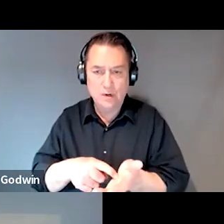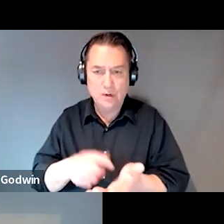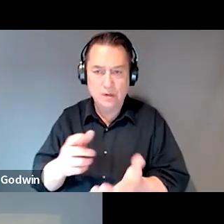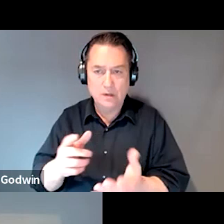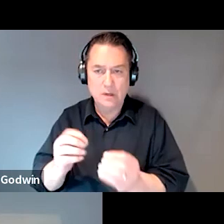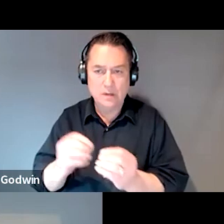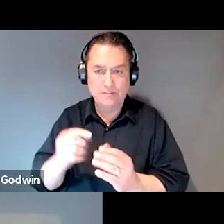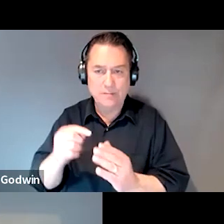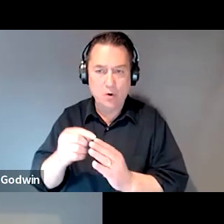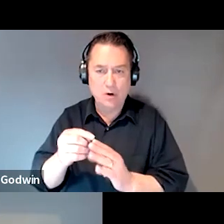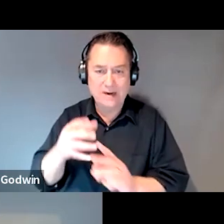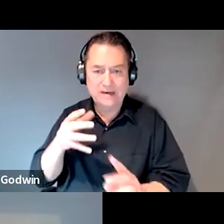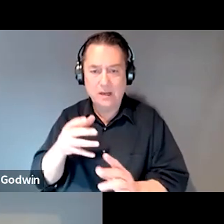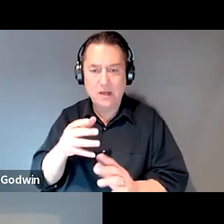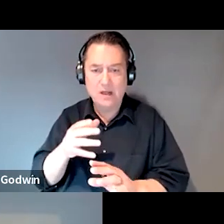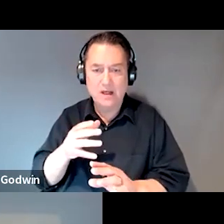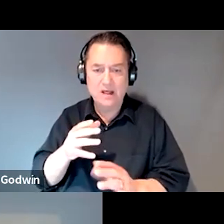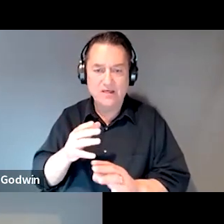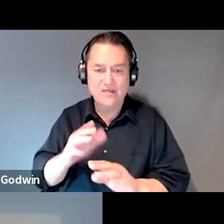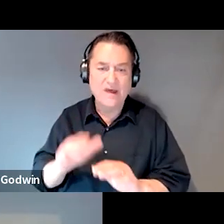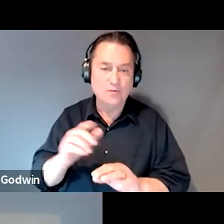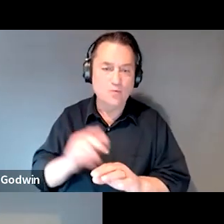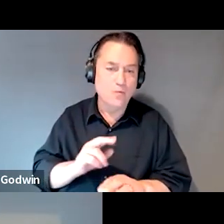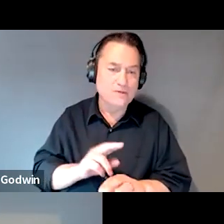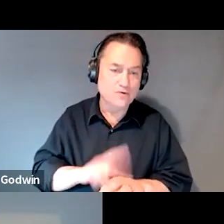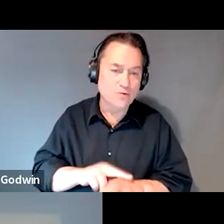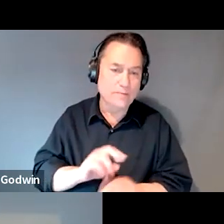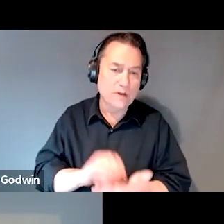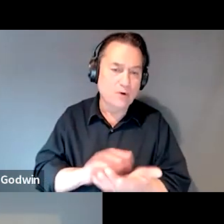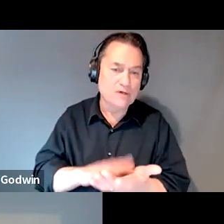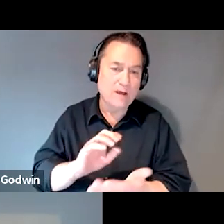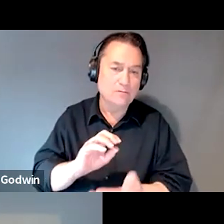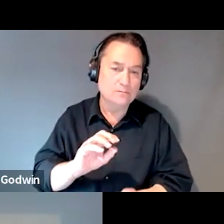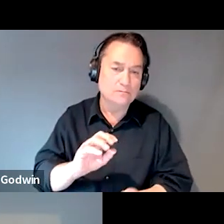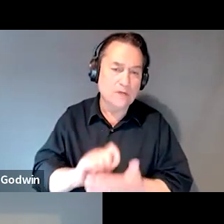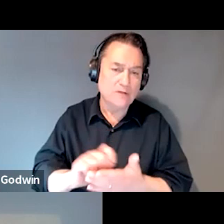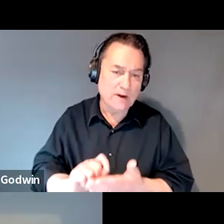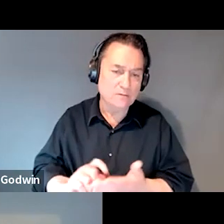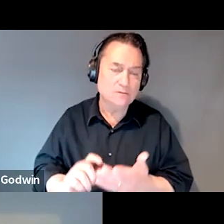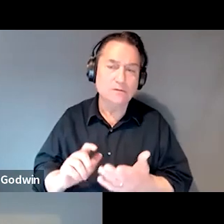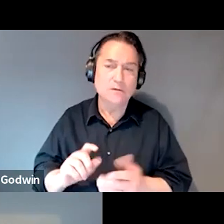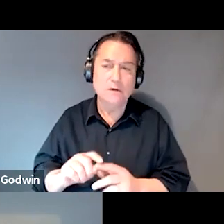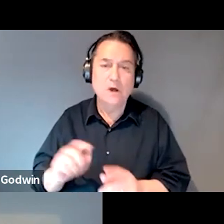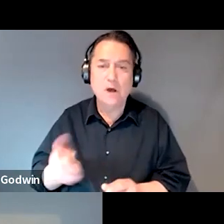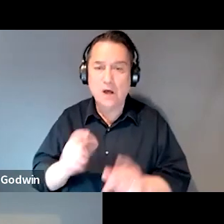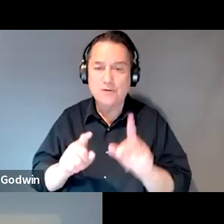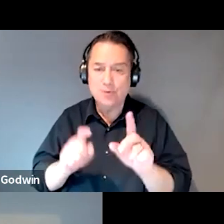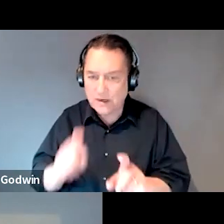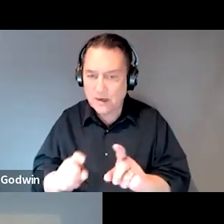than what's documented in the record, or if you've got other questionnaires or forms to fill out,